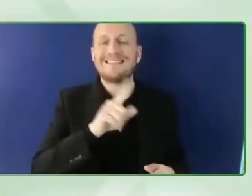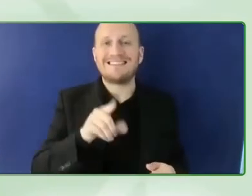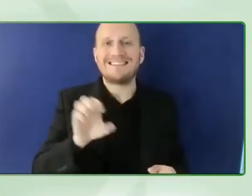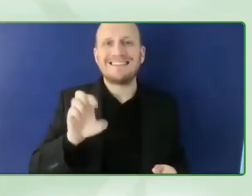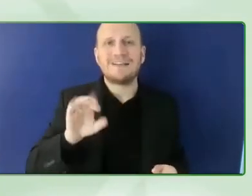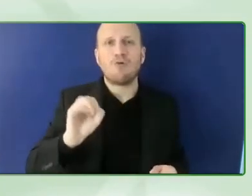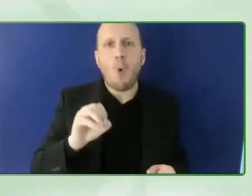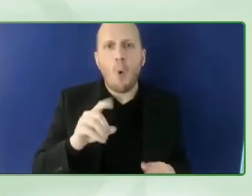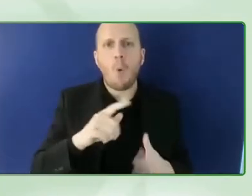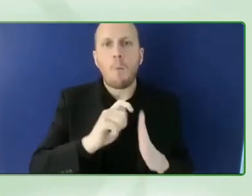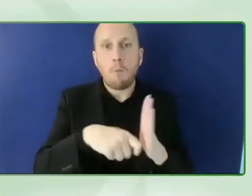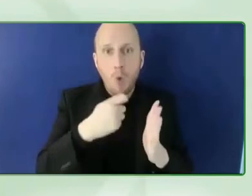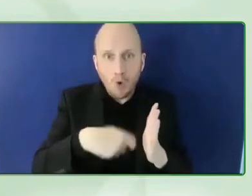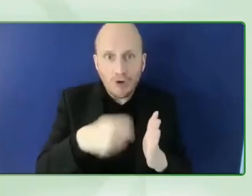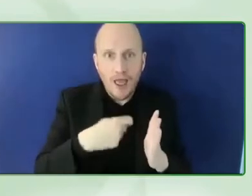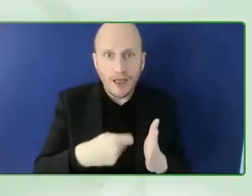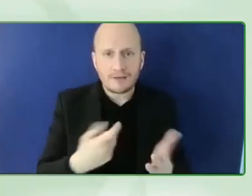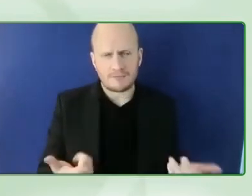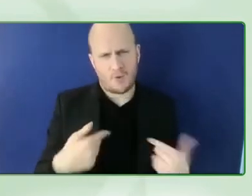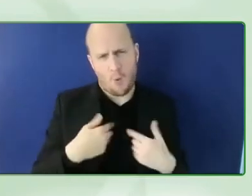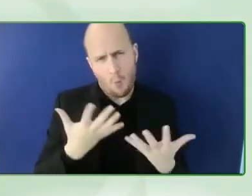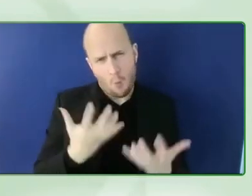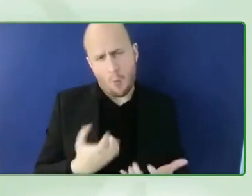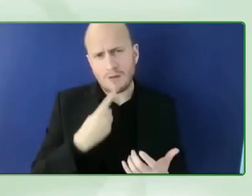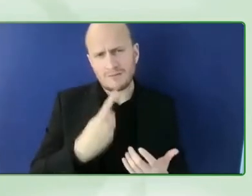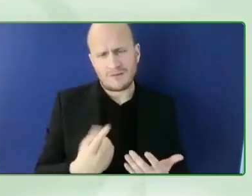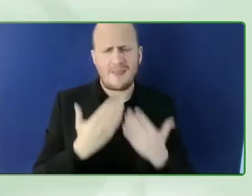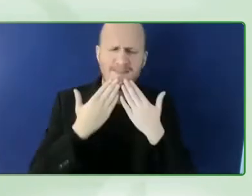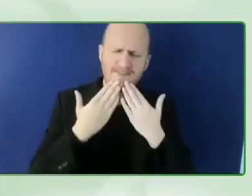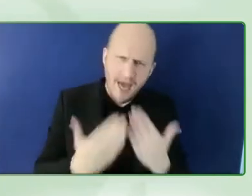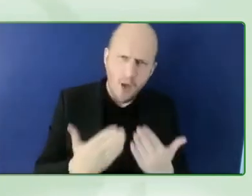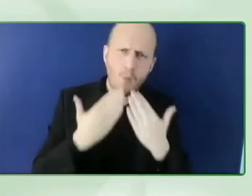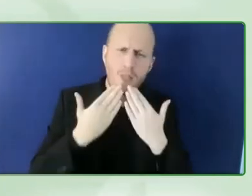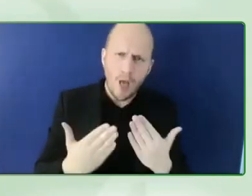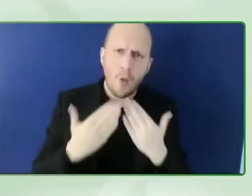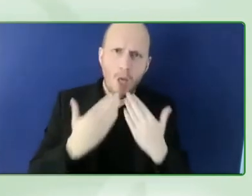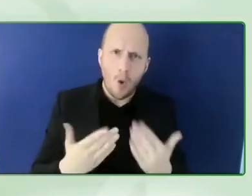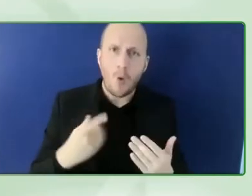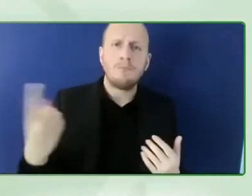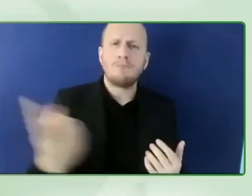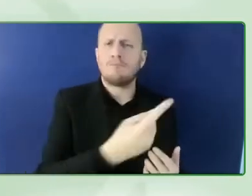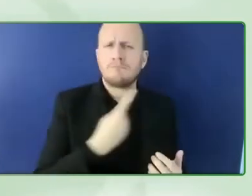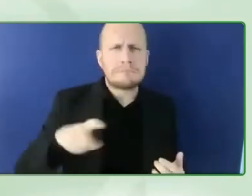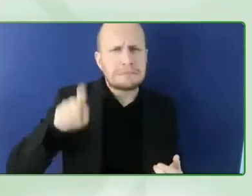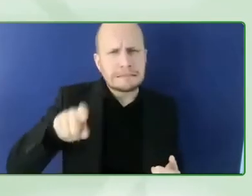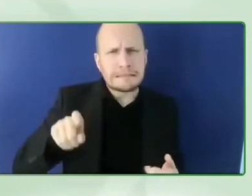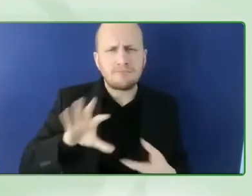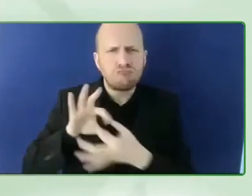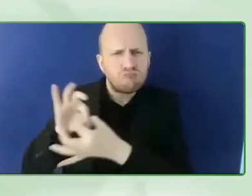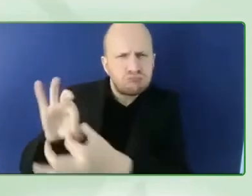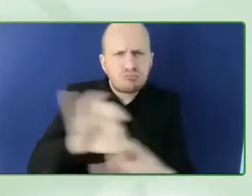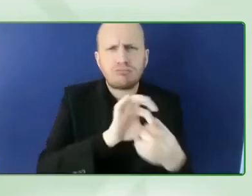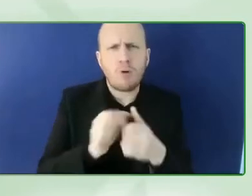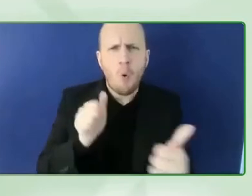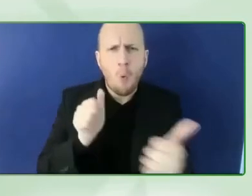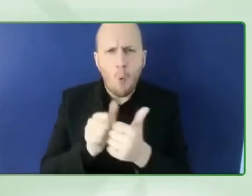doing together a greater cause for all of us so we're looking forward for cooperation